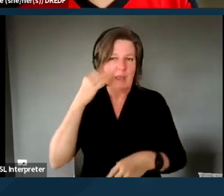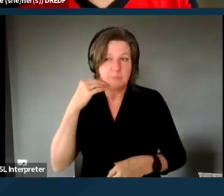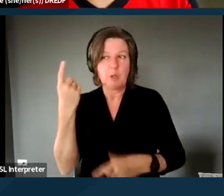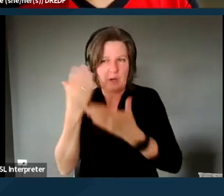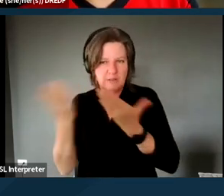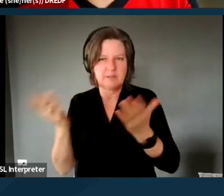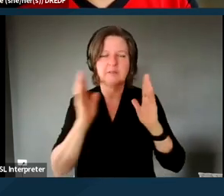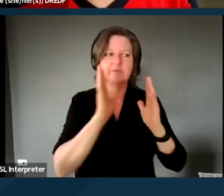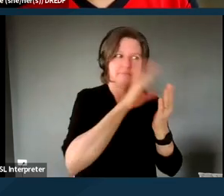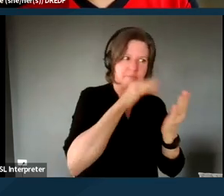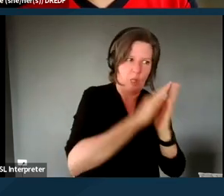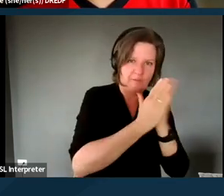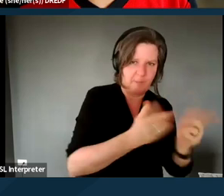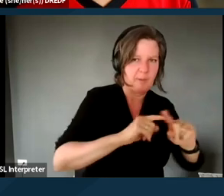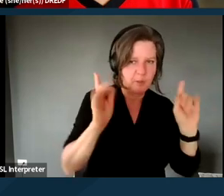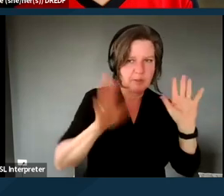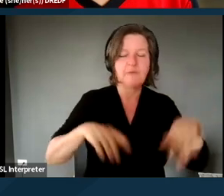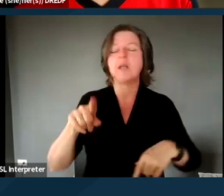that peer mentoring is important and works.